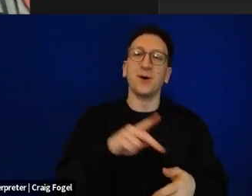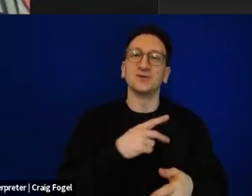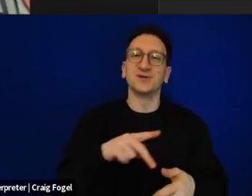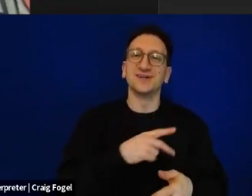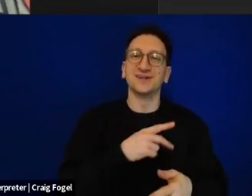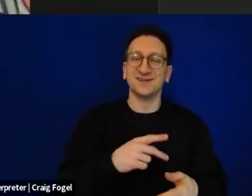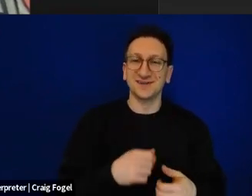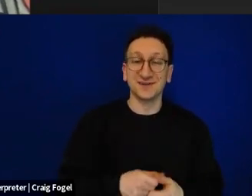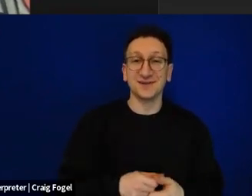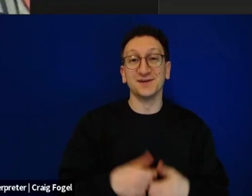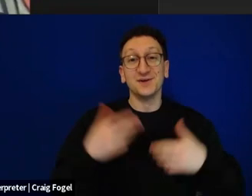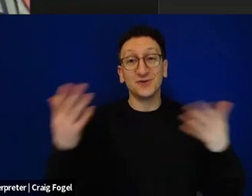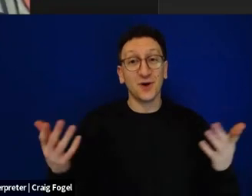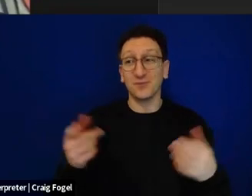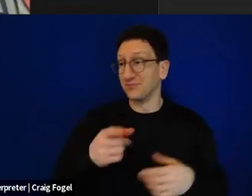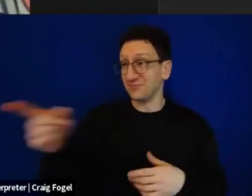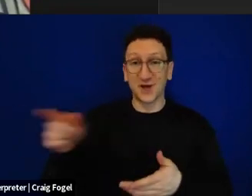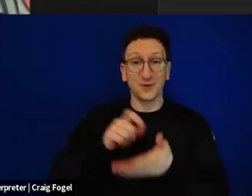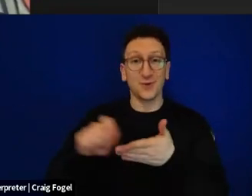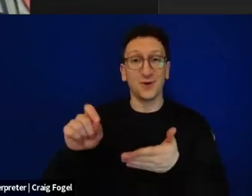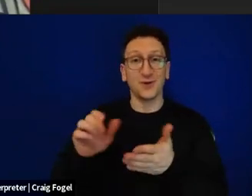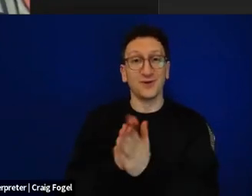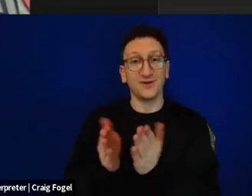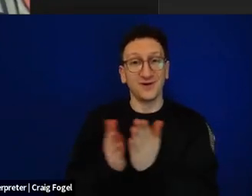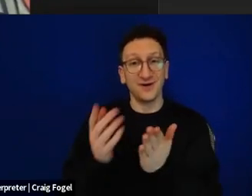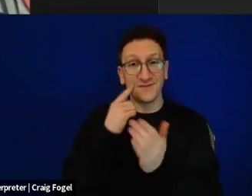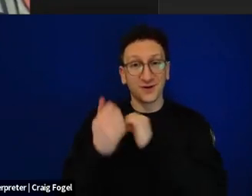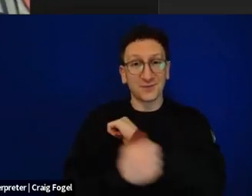they decided to put together their new Kibbutz Haggadah for for Kibbutz Niroz they turned